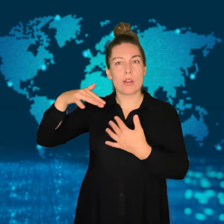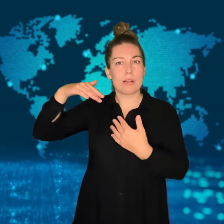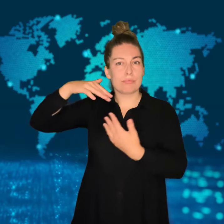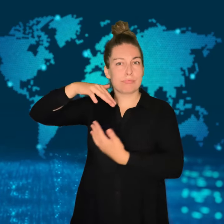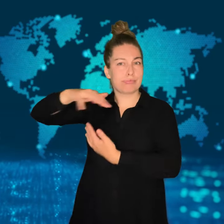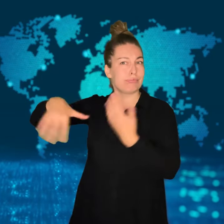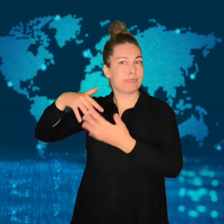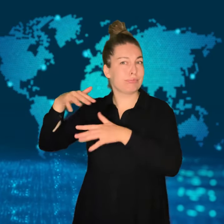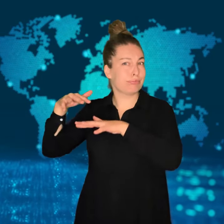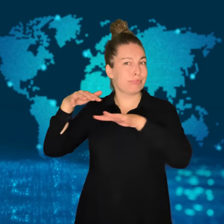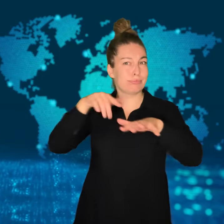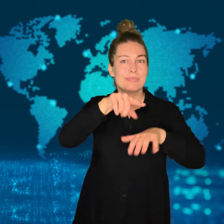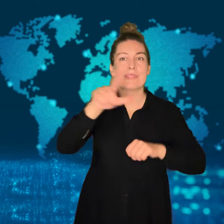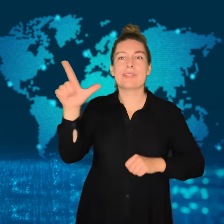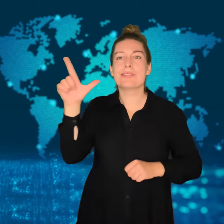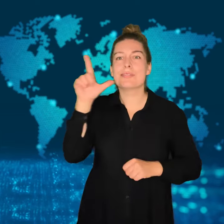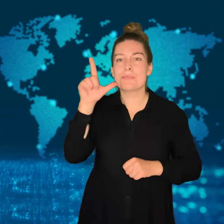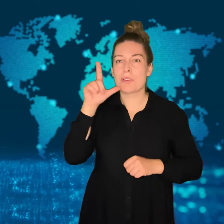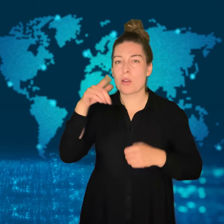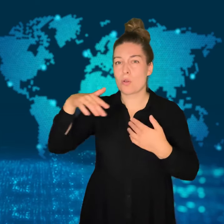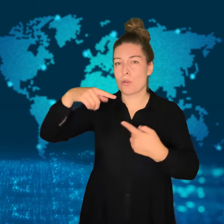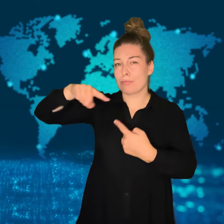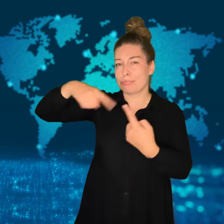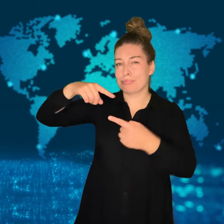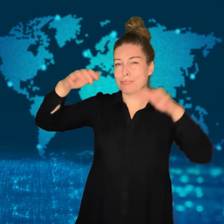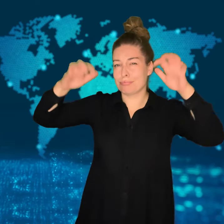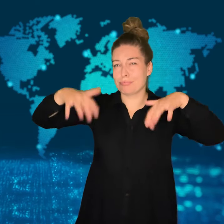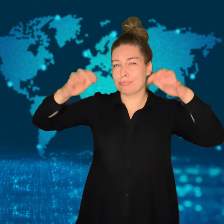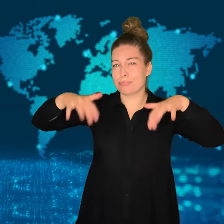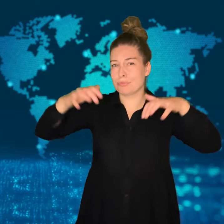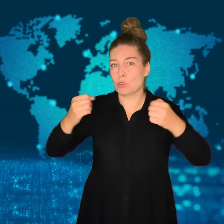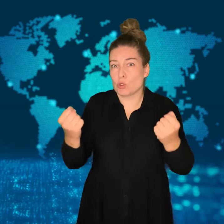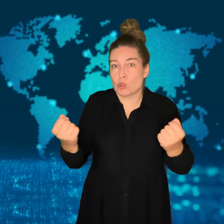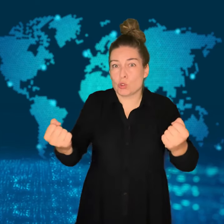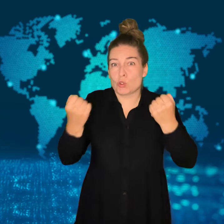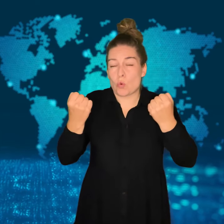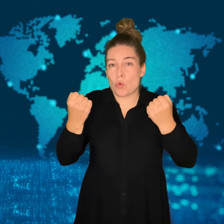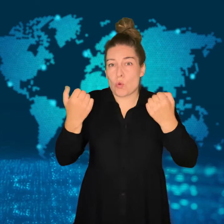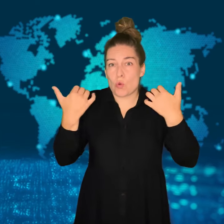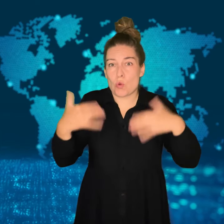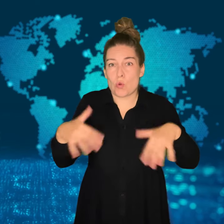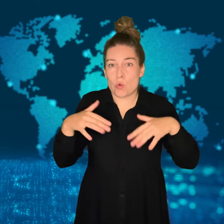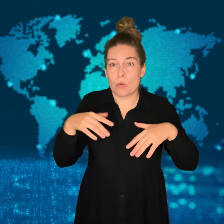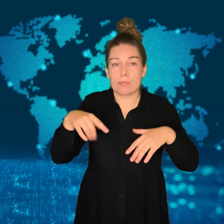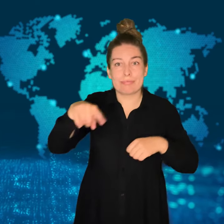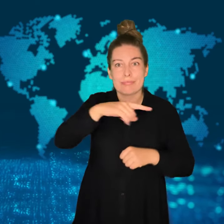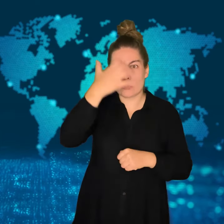The torrential rains of the storm forced the authorities